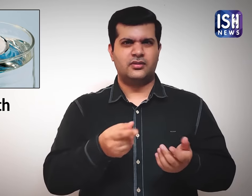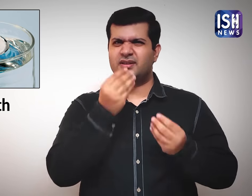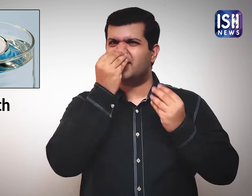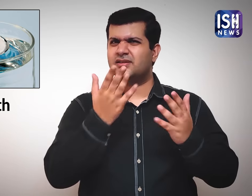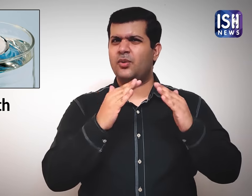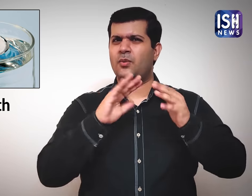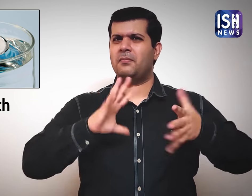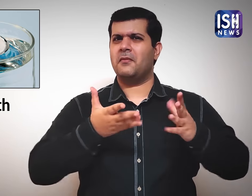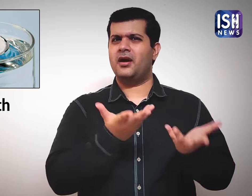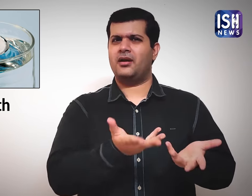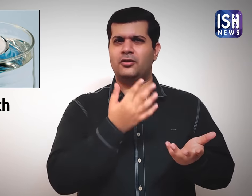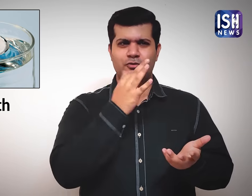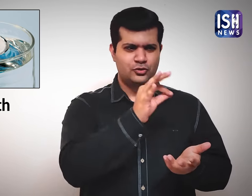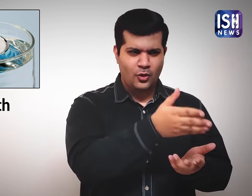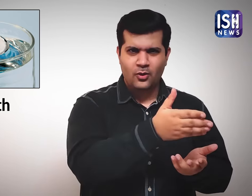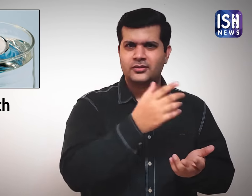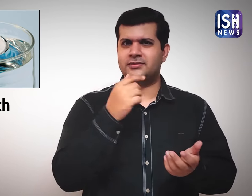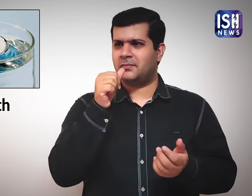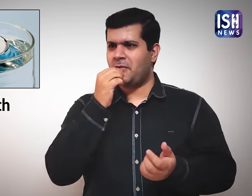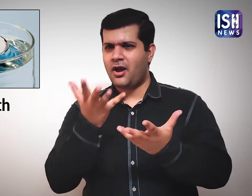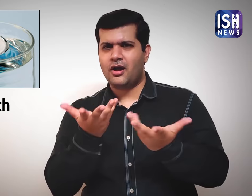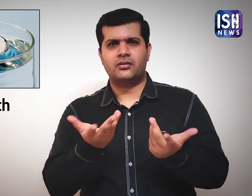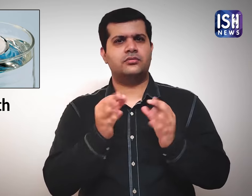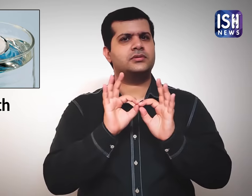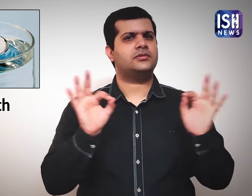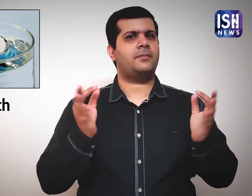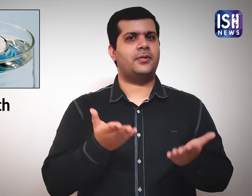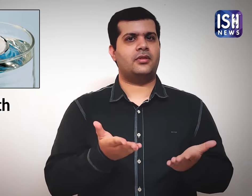It is a simple home remedy using just salt and water.